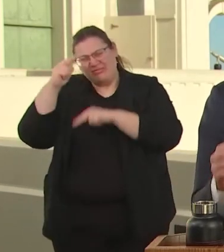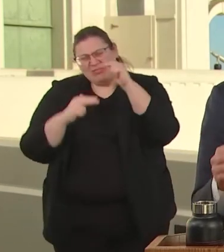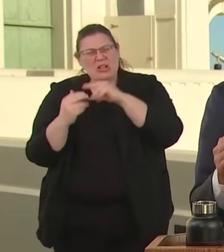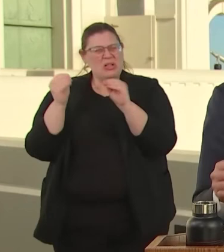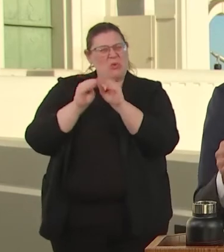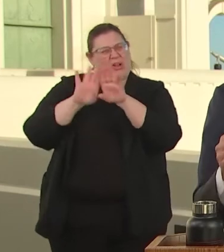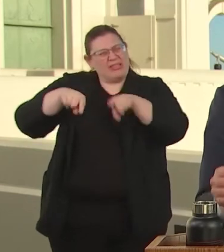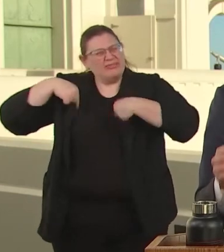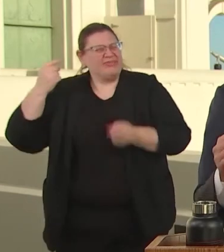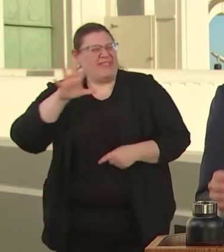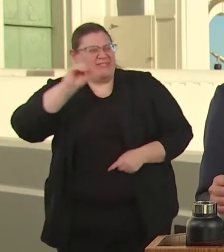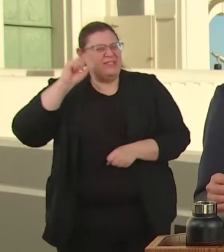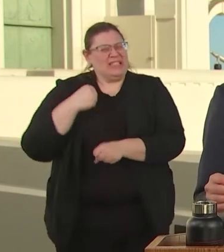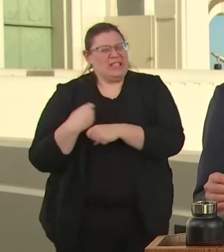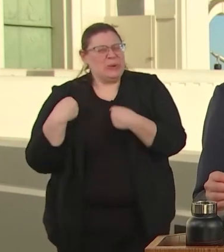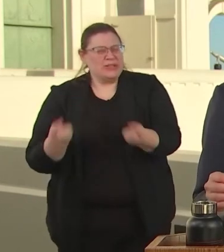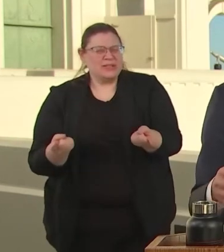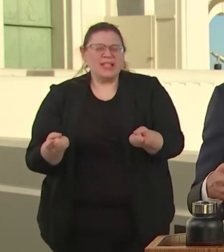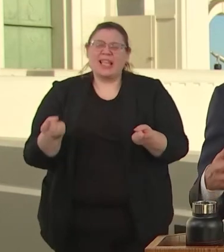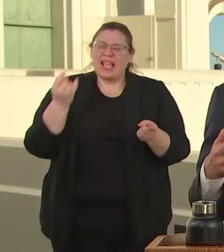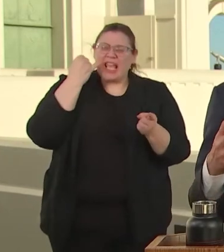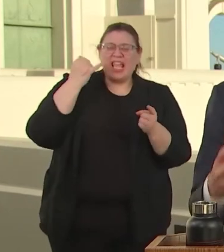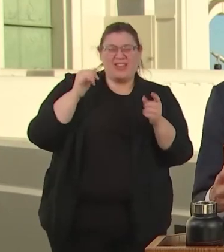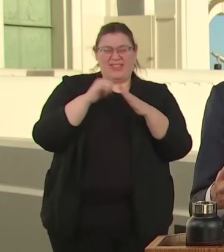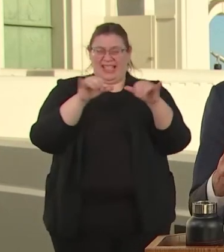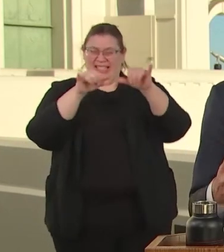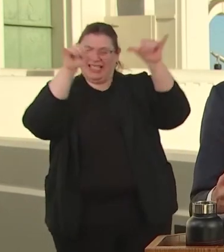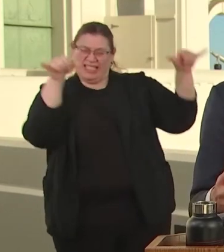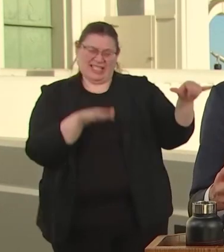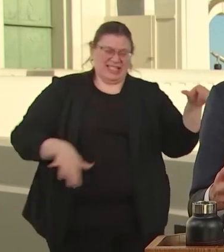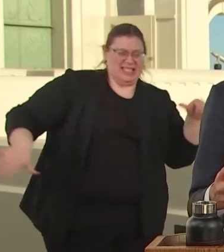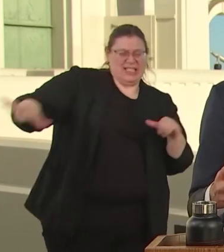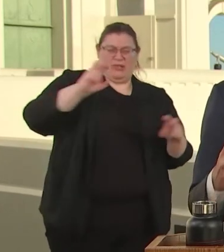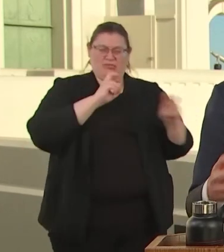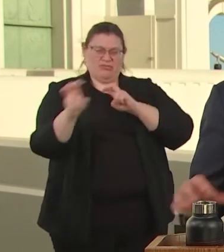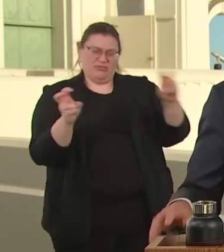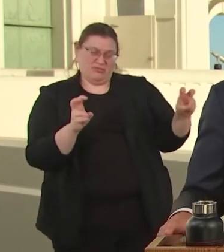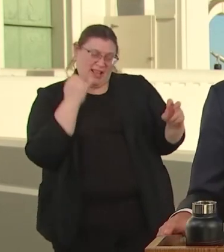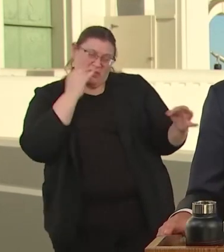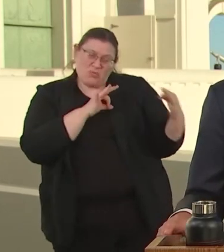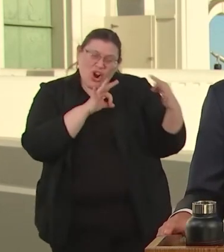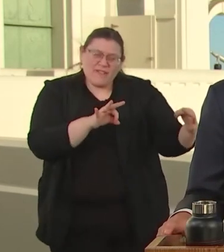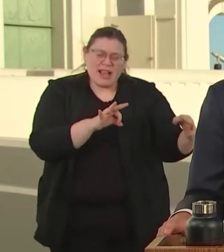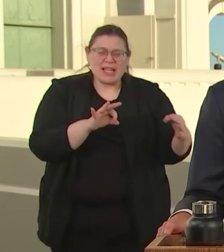RIGHT T TURNS THE WEALTH OF A PEOPLE INTO THE BACKBONE OF OUR COMMON GOOD.